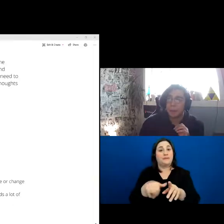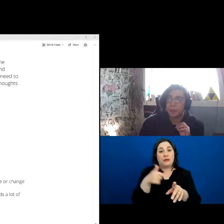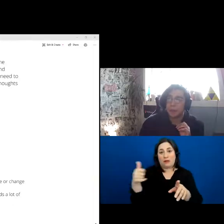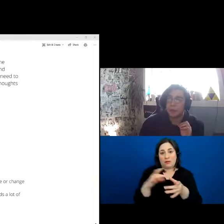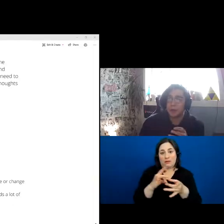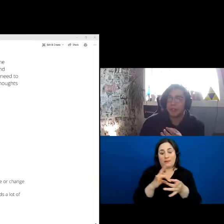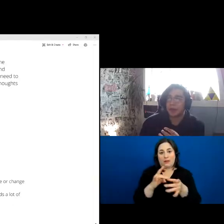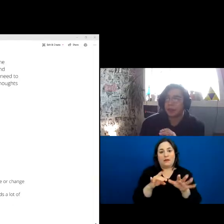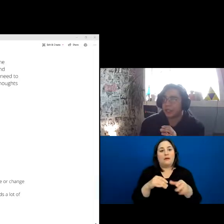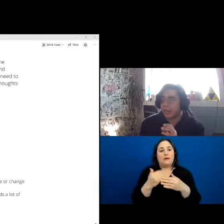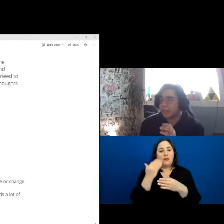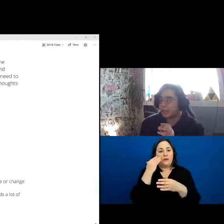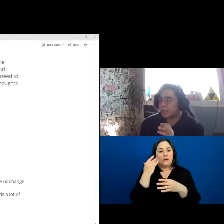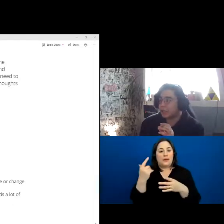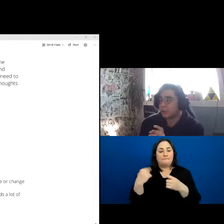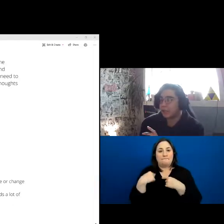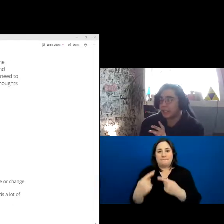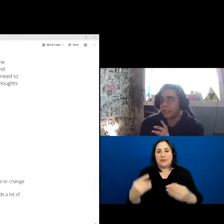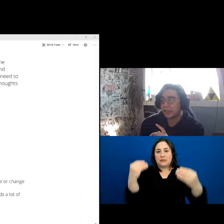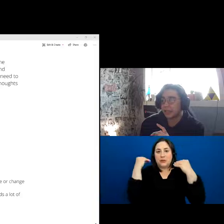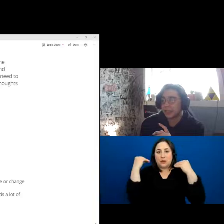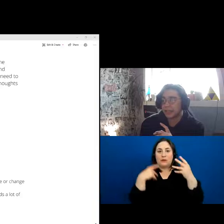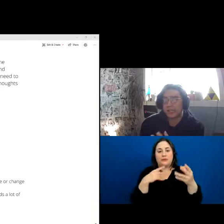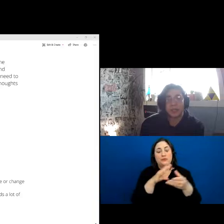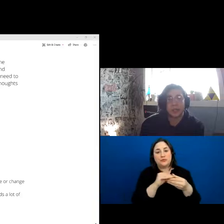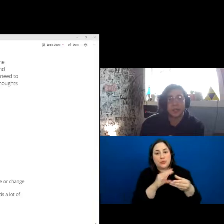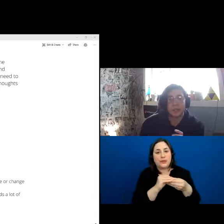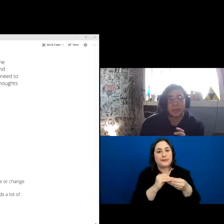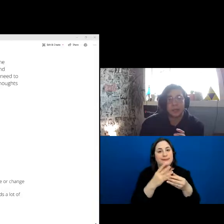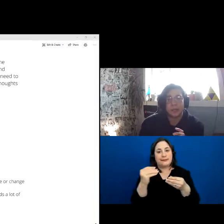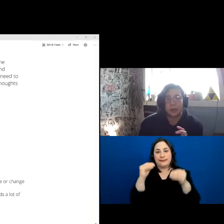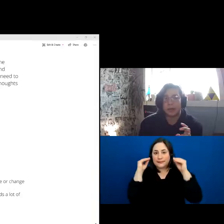it was always taught to me that stories and teachings are never